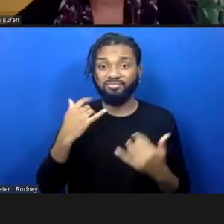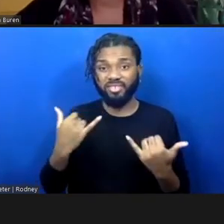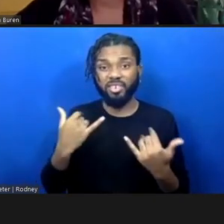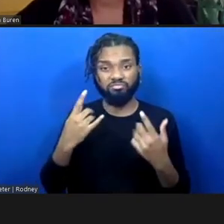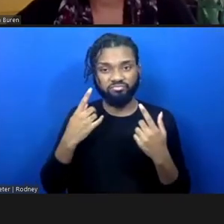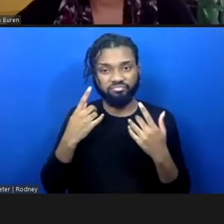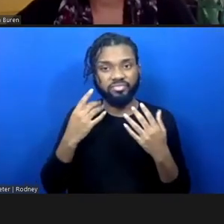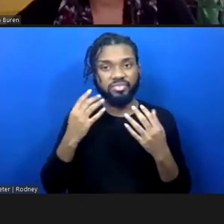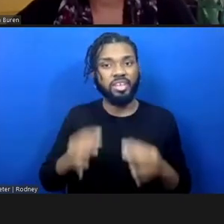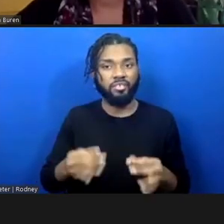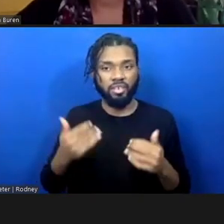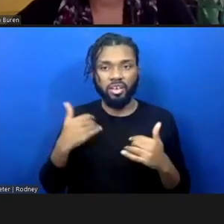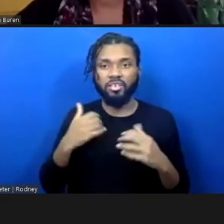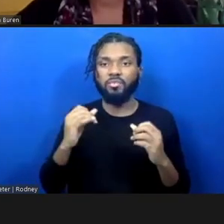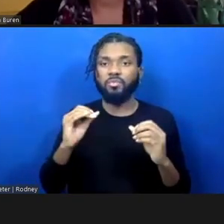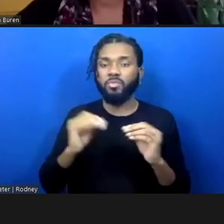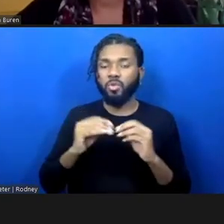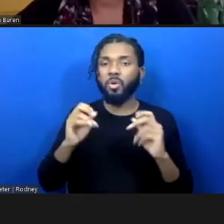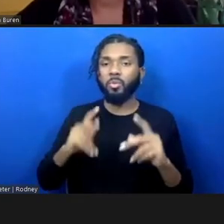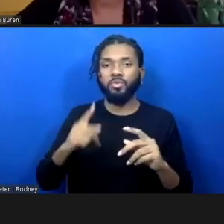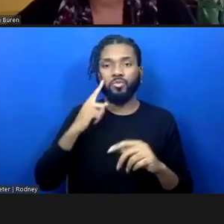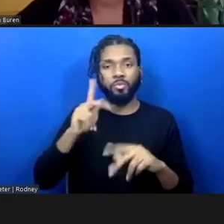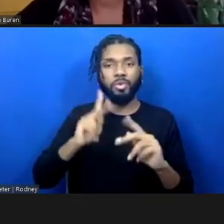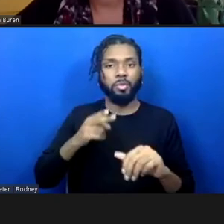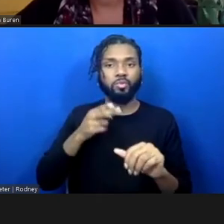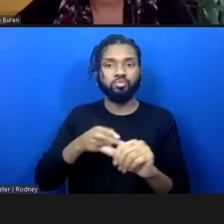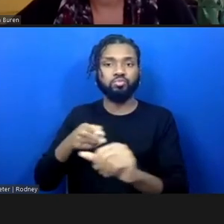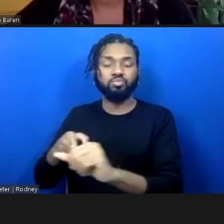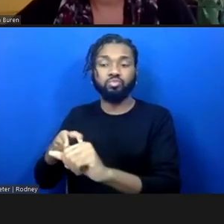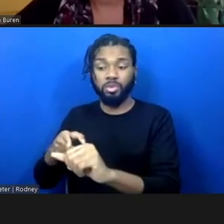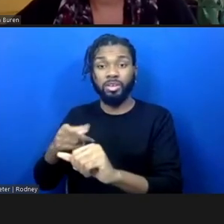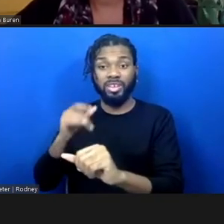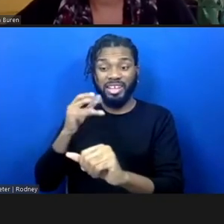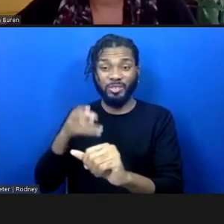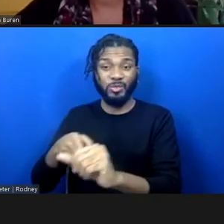Whether or not they are the correct tables or that the tables are asking the right questions is a separate issue.